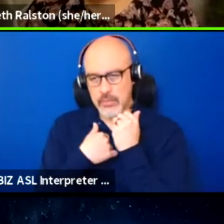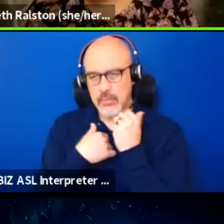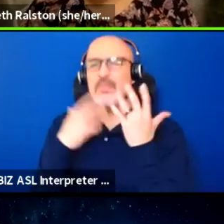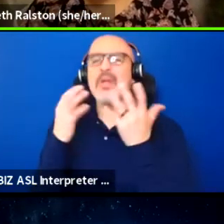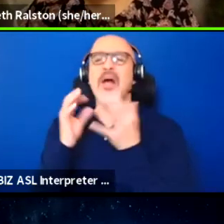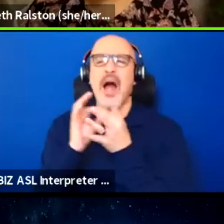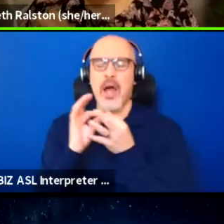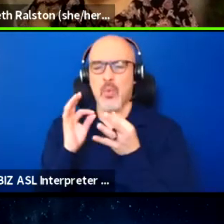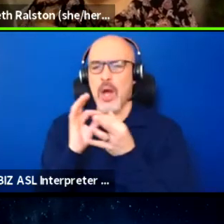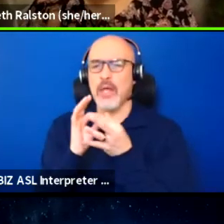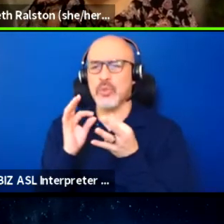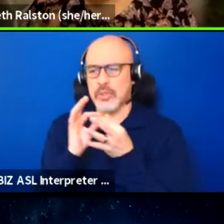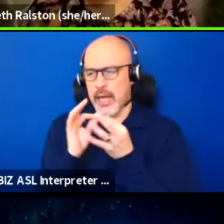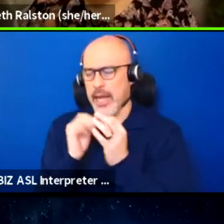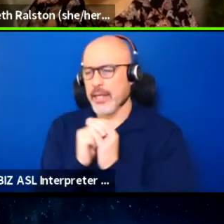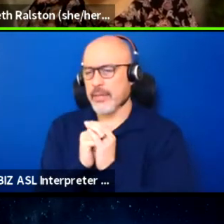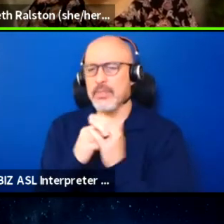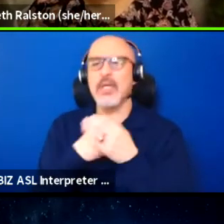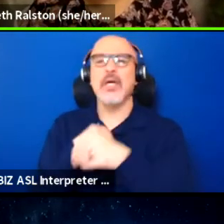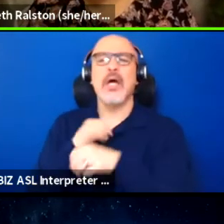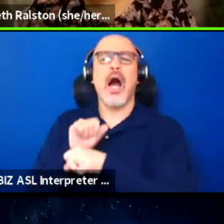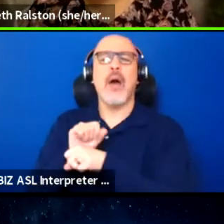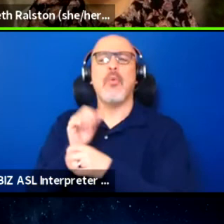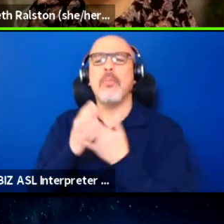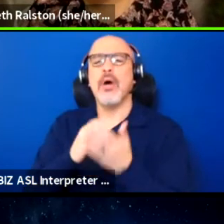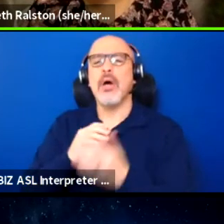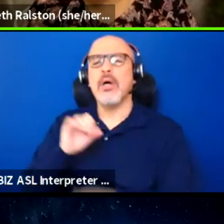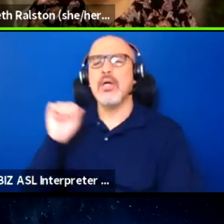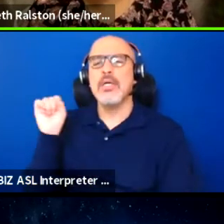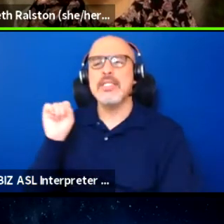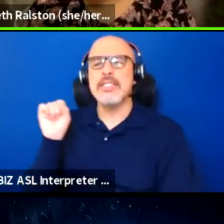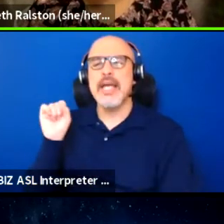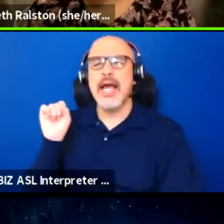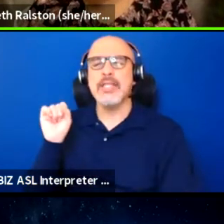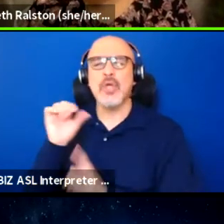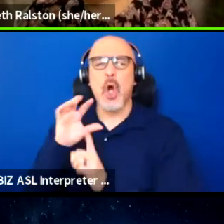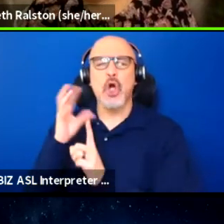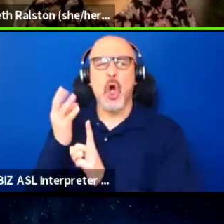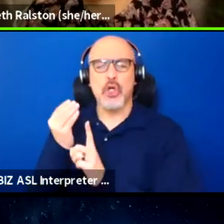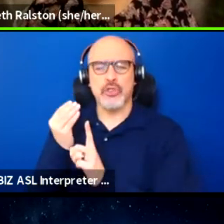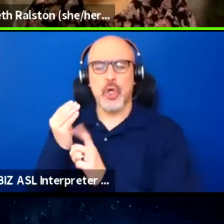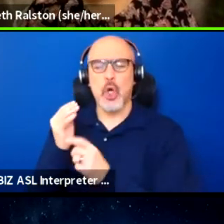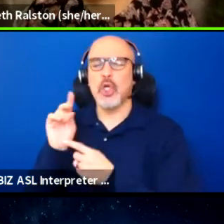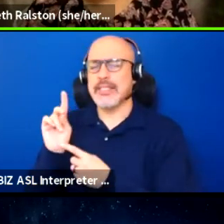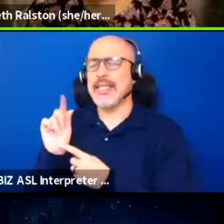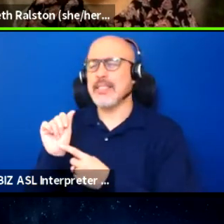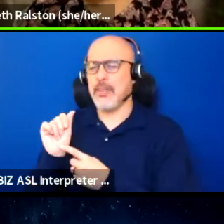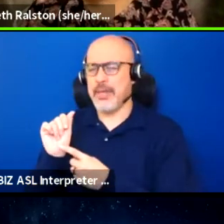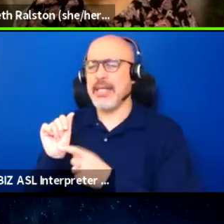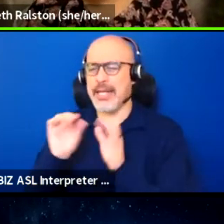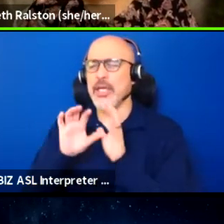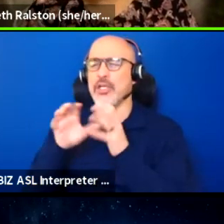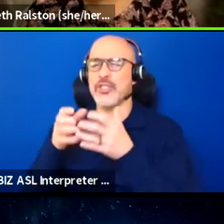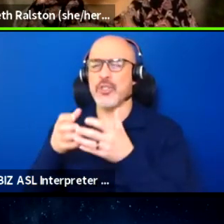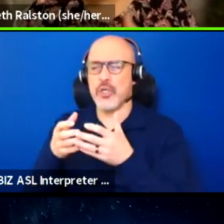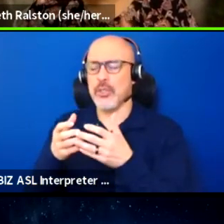as part of the Seattle Cultural Accessibility Consortium, this is one thing that we're trying to help with.